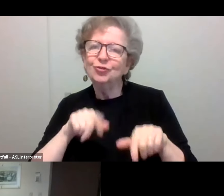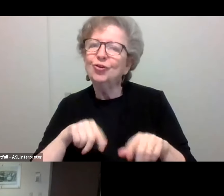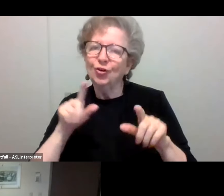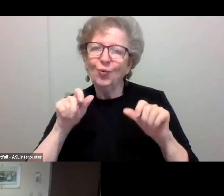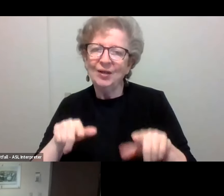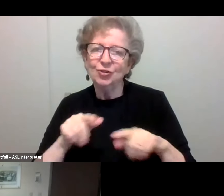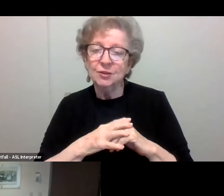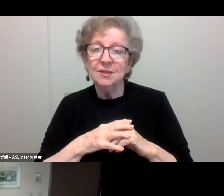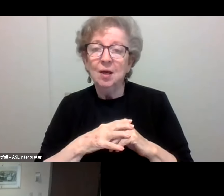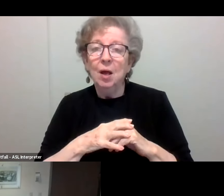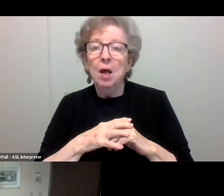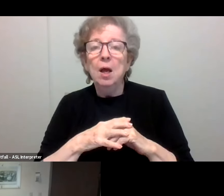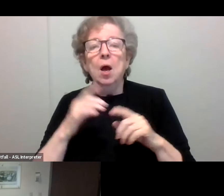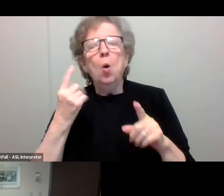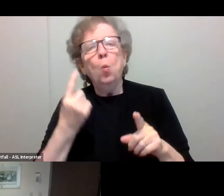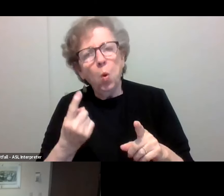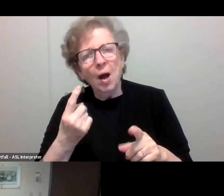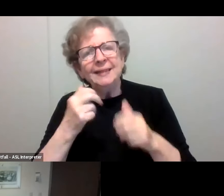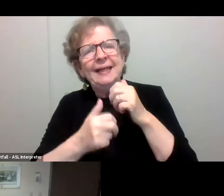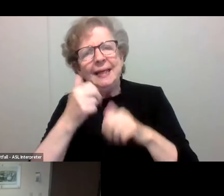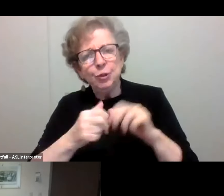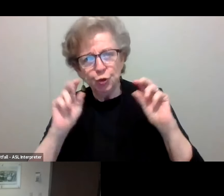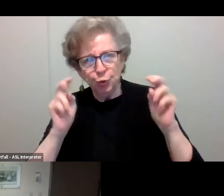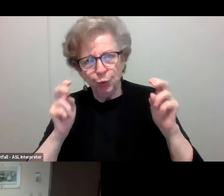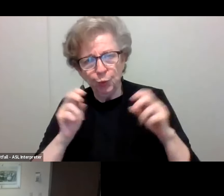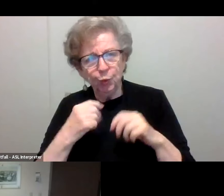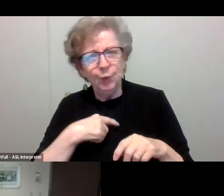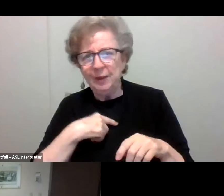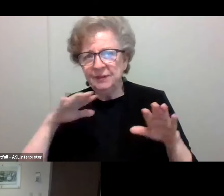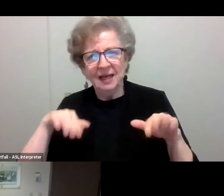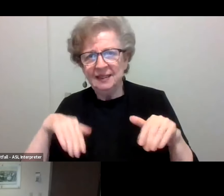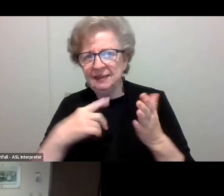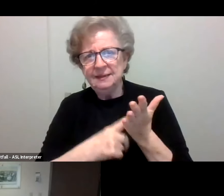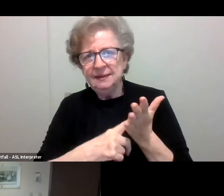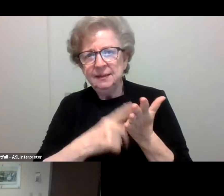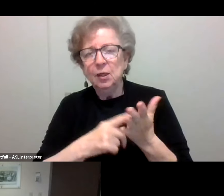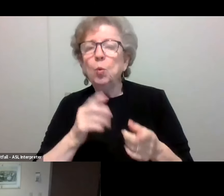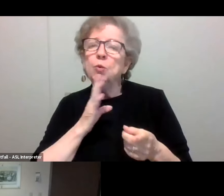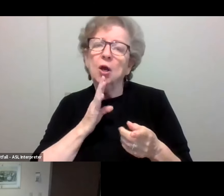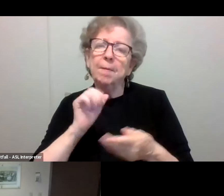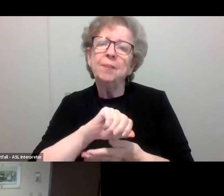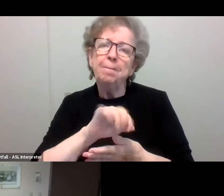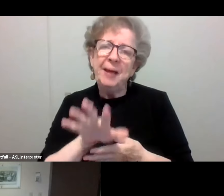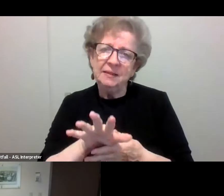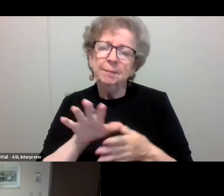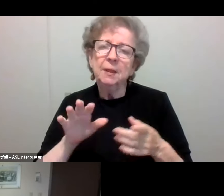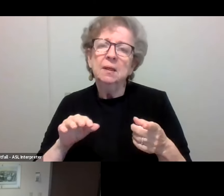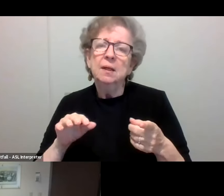One issue, Dr. Malani, that we didn't hit when we were talking about the pandemic earlier, that I think is brief and important,